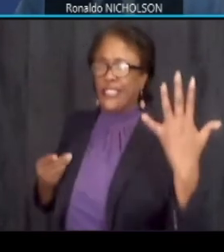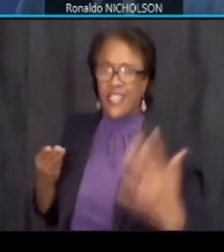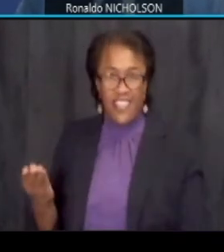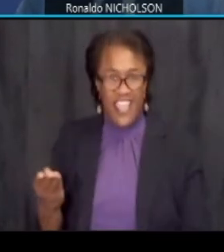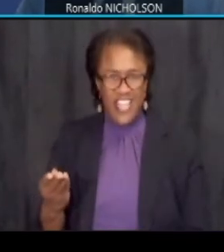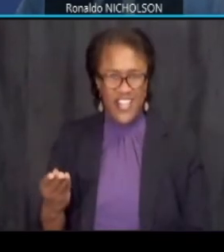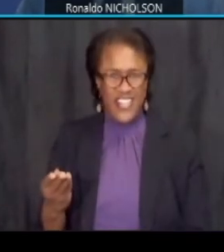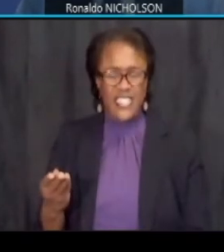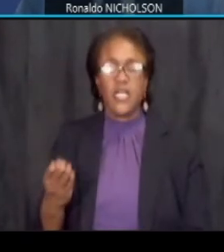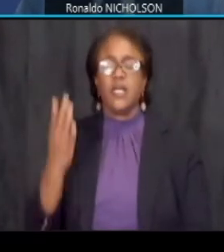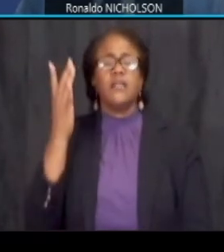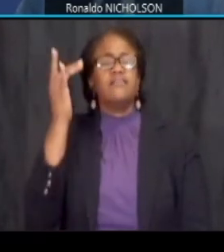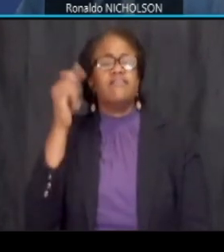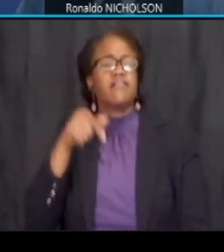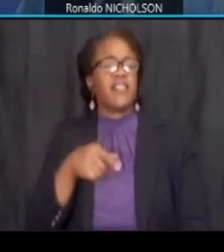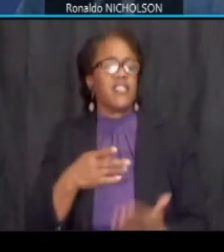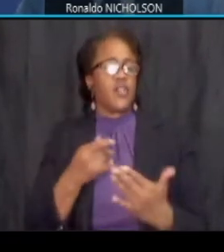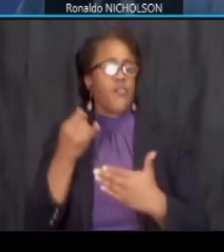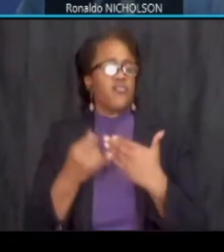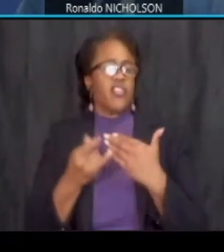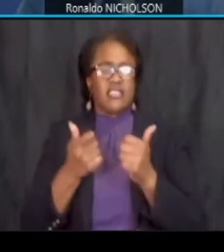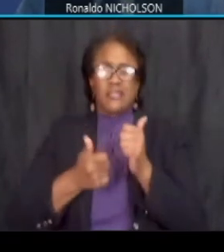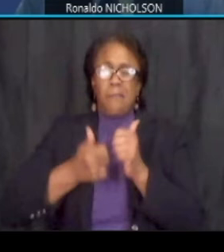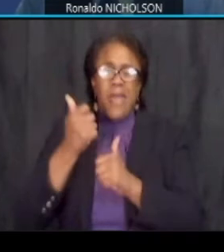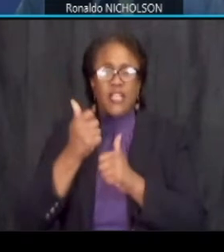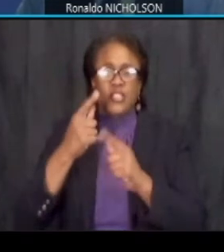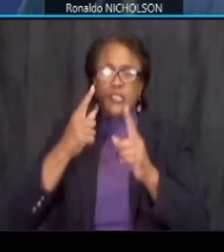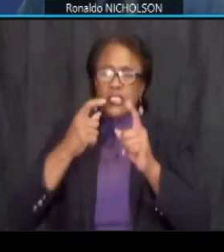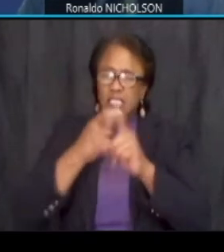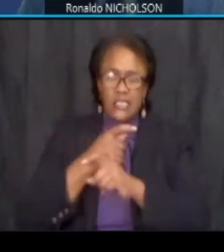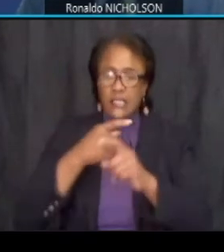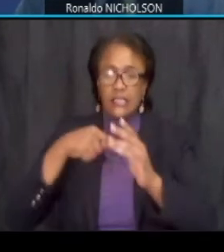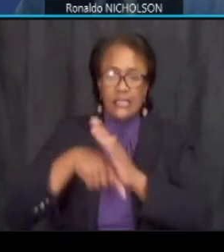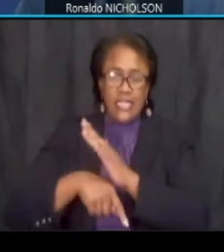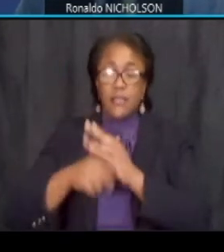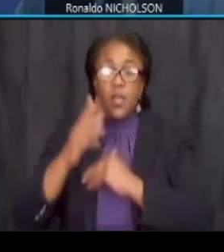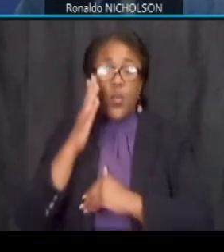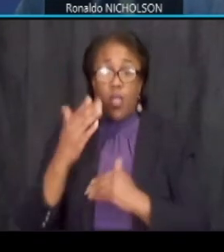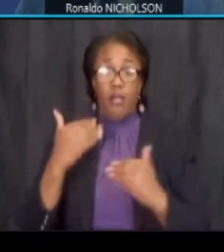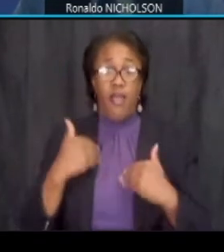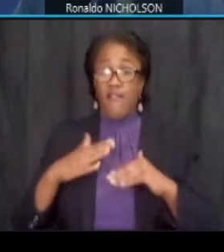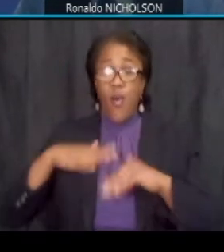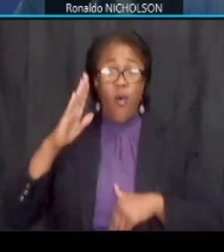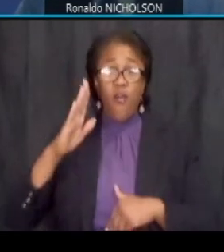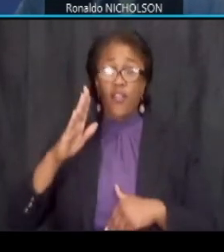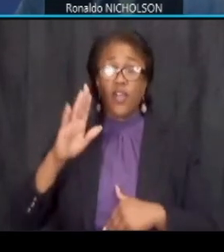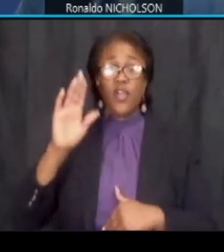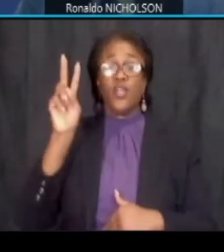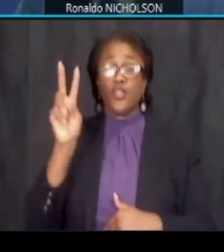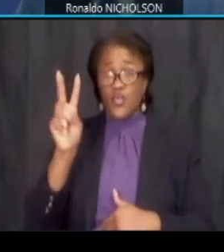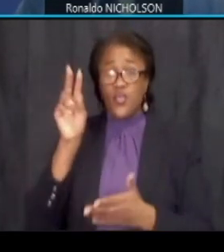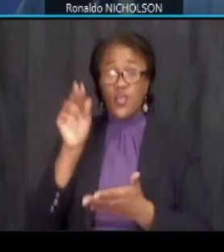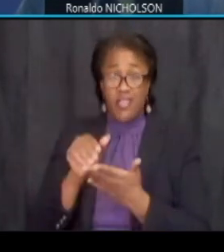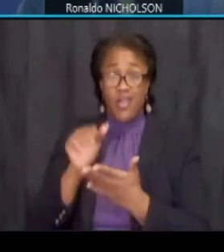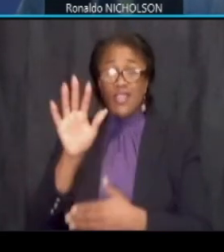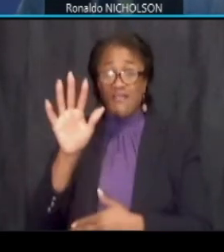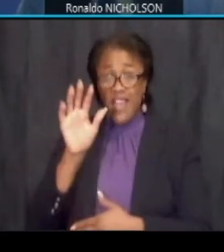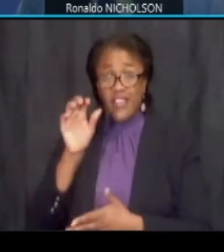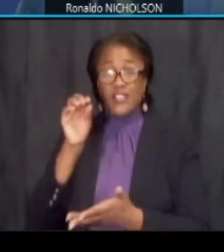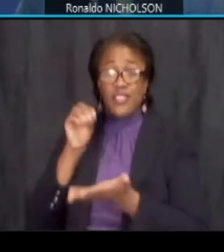this project is major and it's complex that it is we'll have over 2500 documents plan sheets